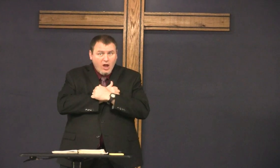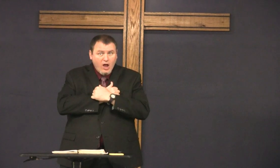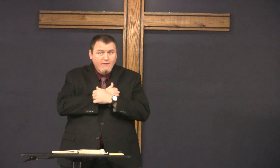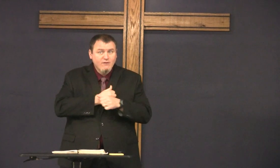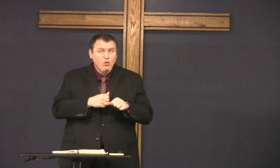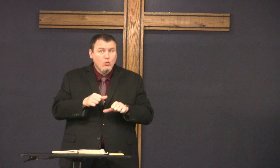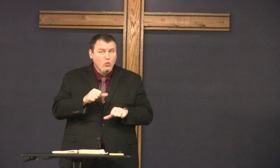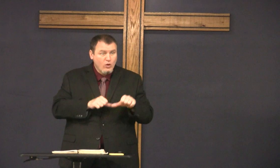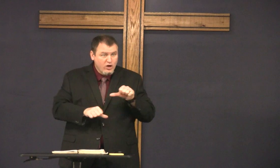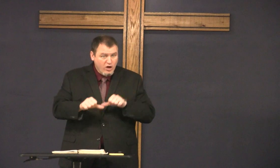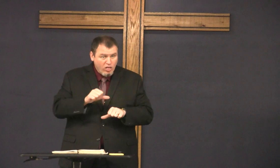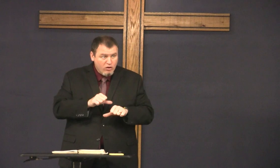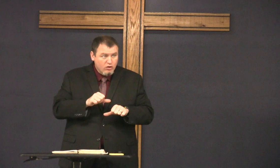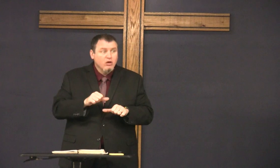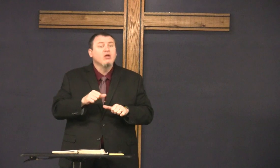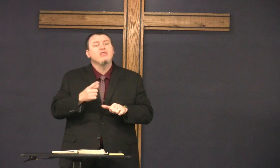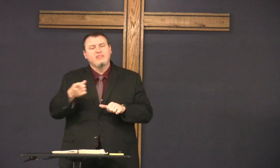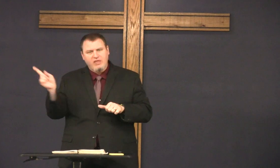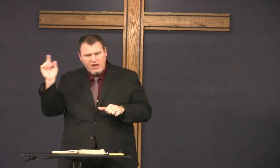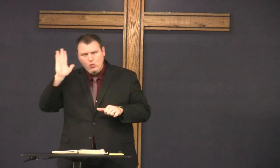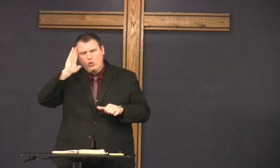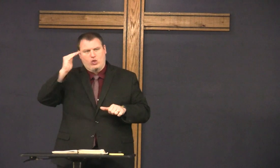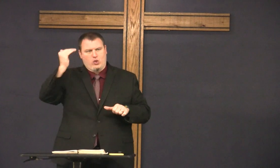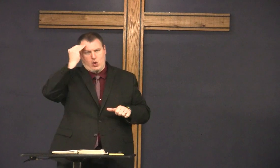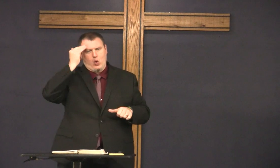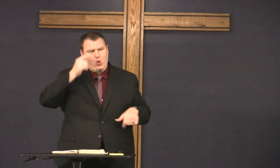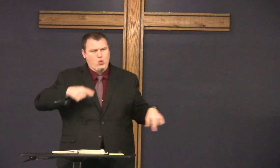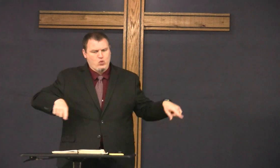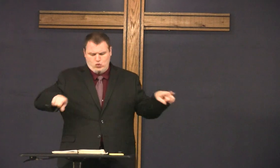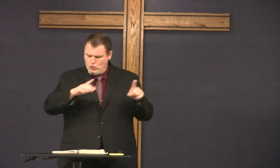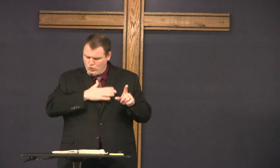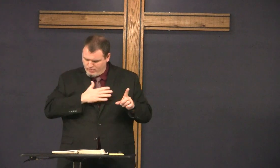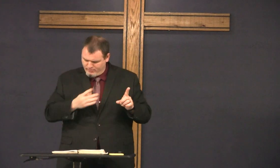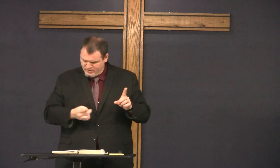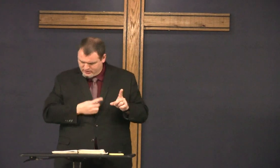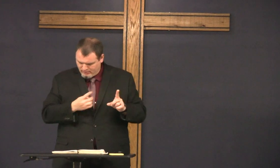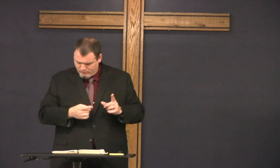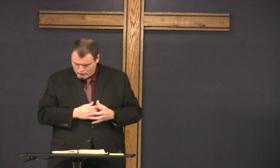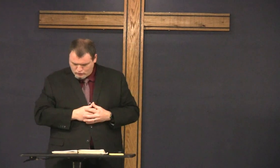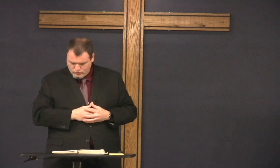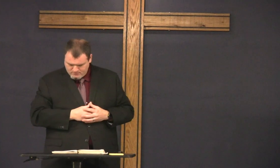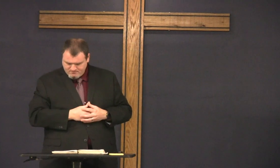if you love one another then they'll know that you are my disciples